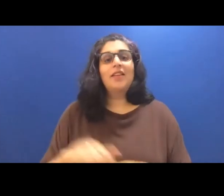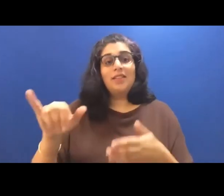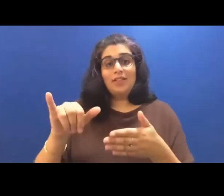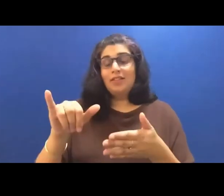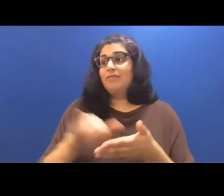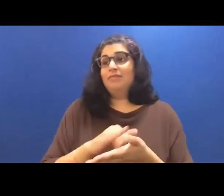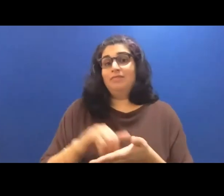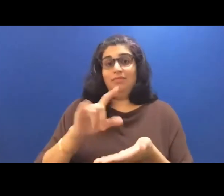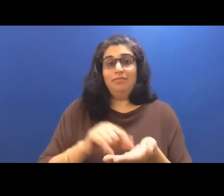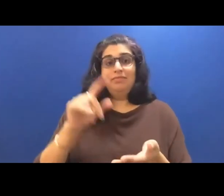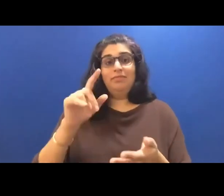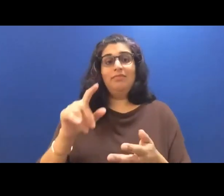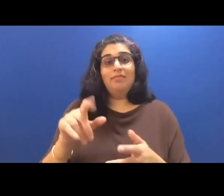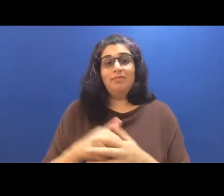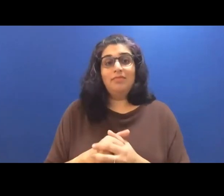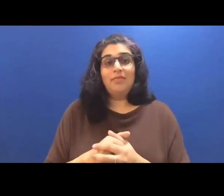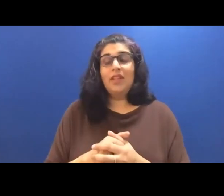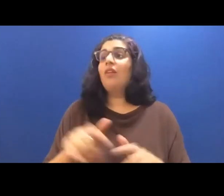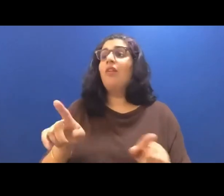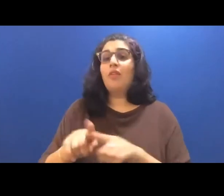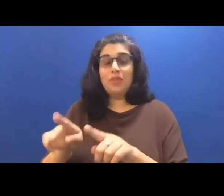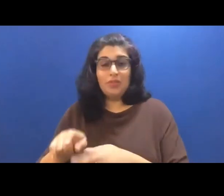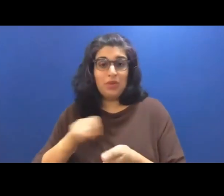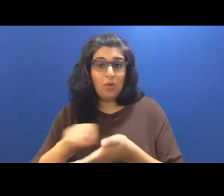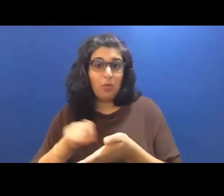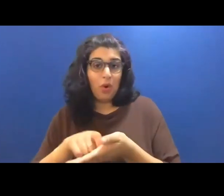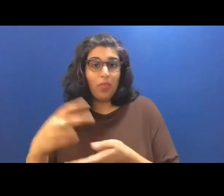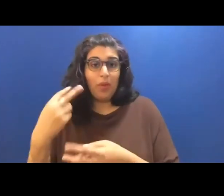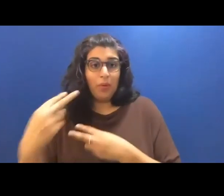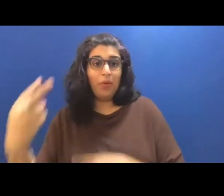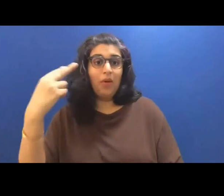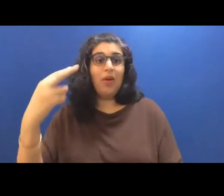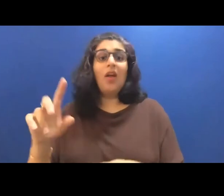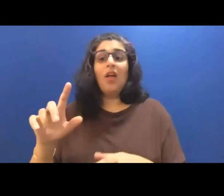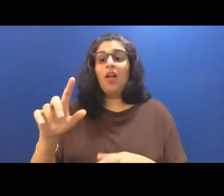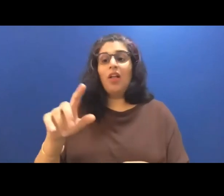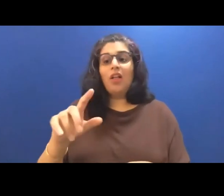long live the tribe of fatherless girls, which is being developed as a feature film. a finalist